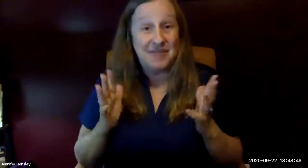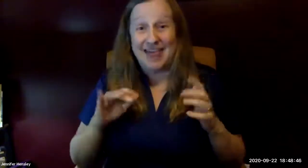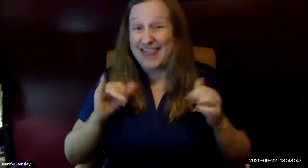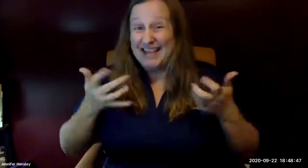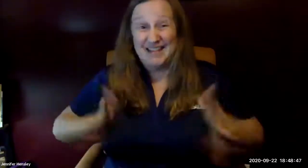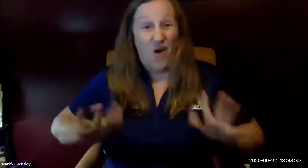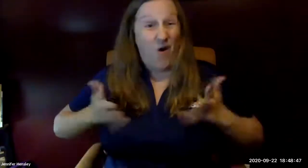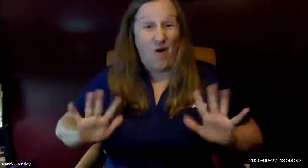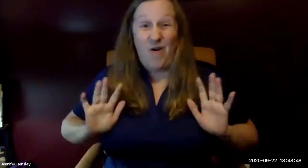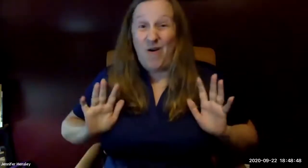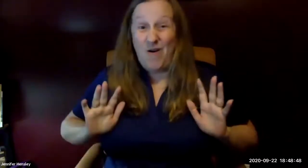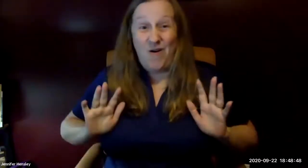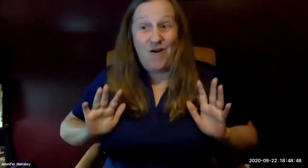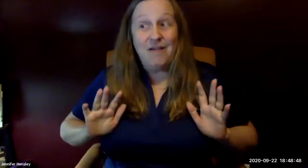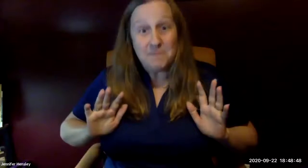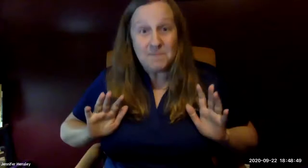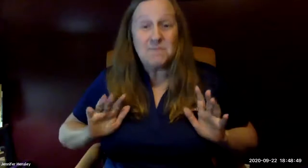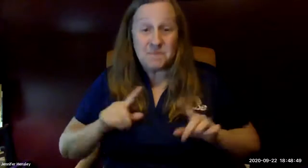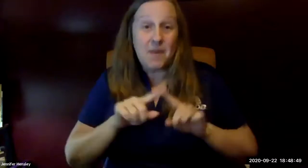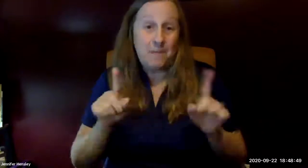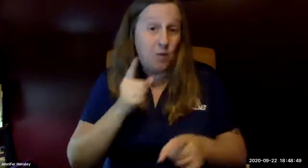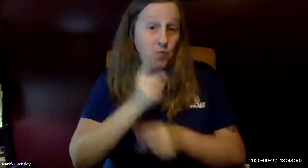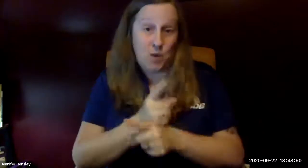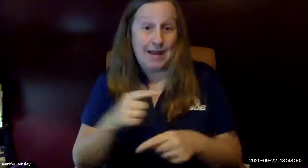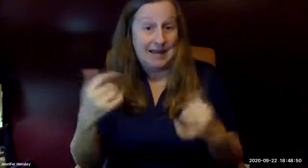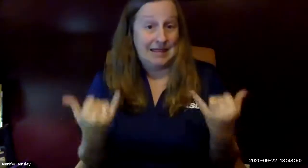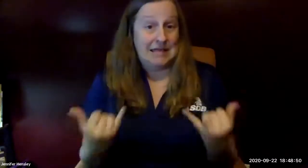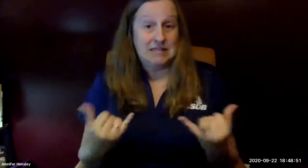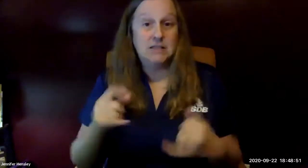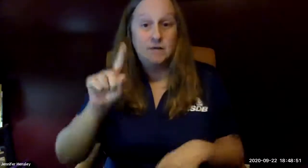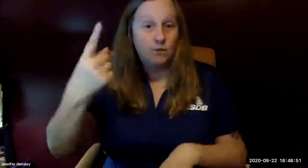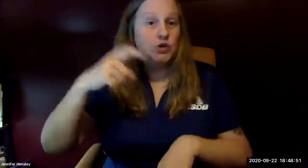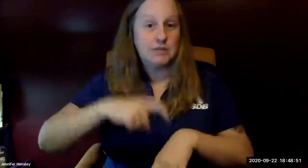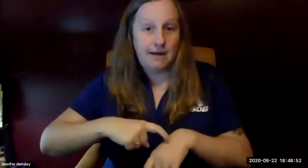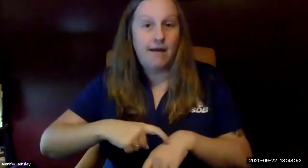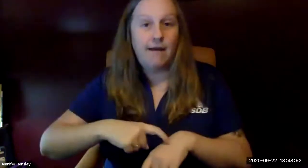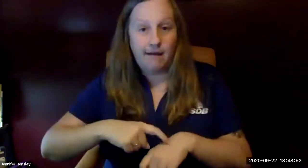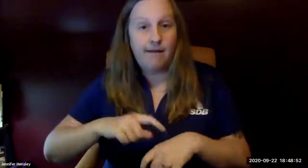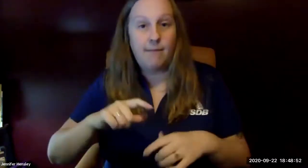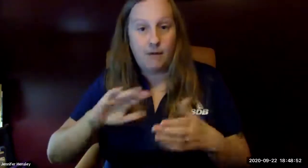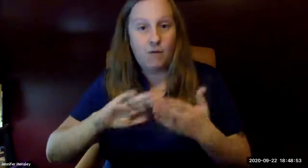one video and share it with the community